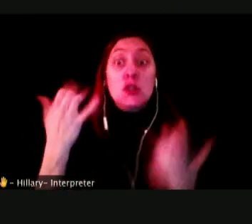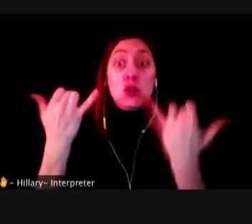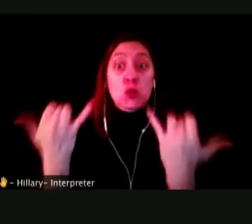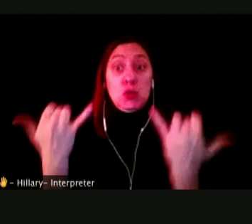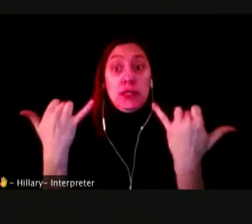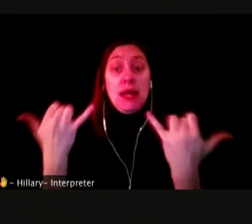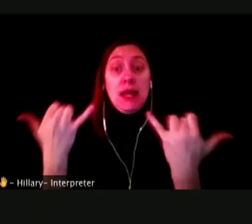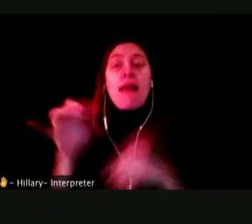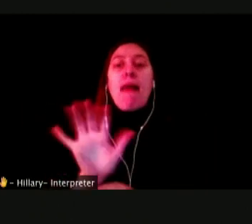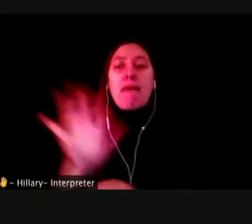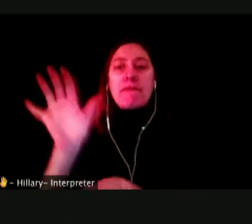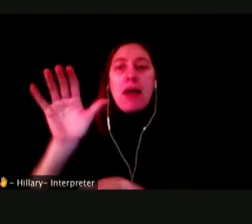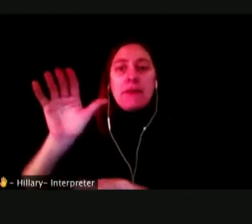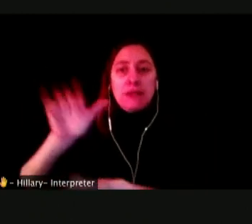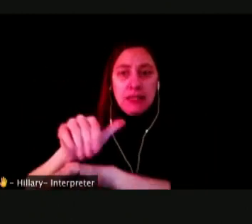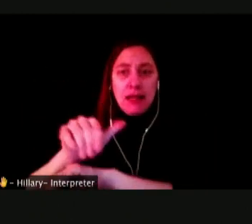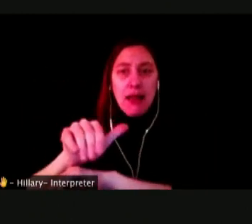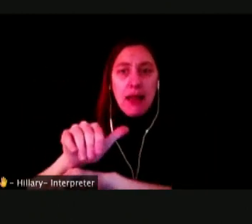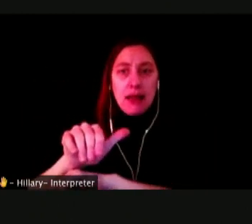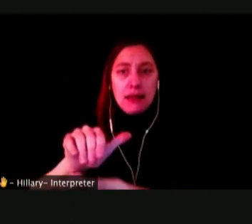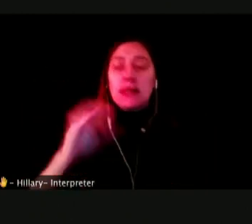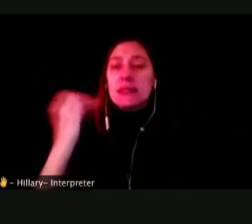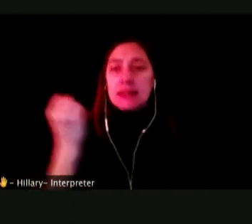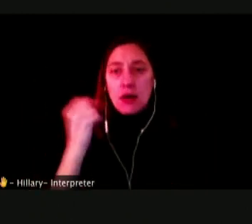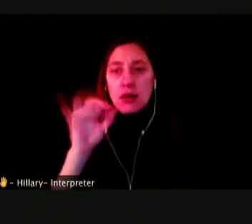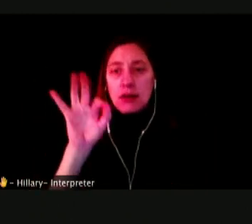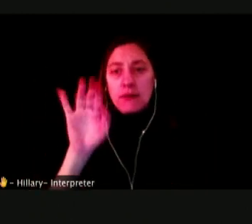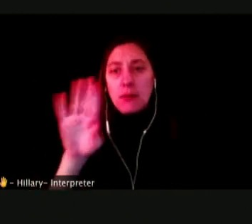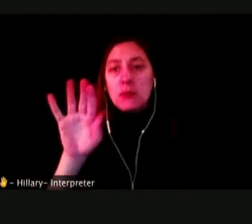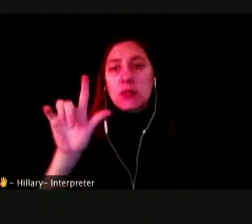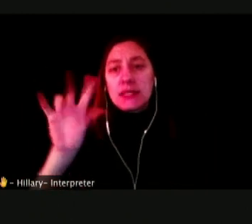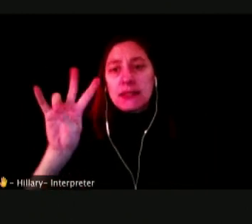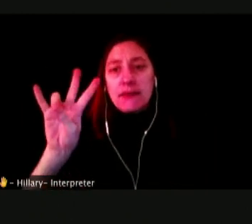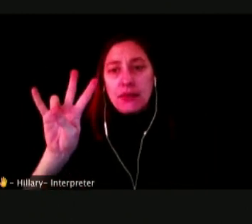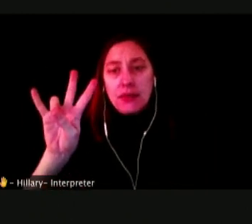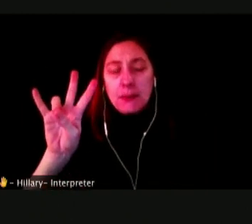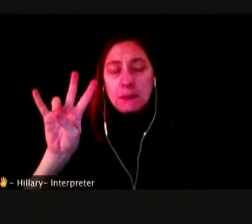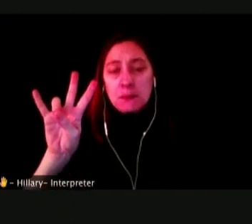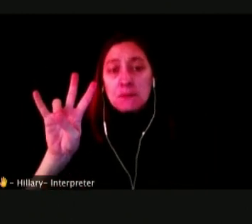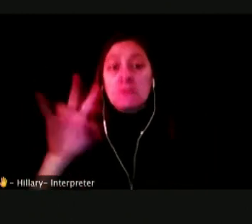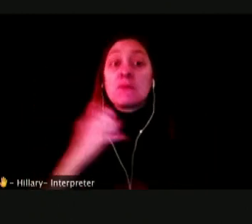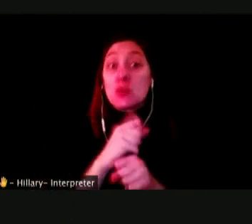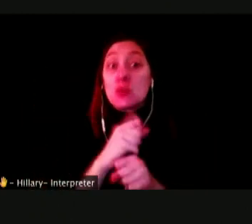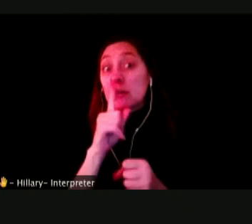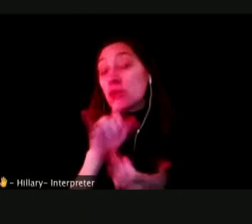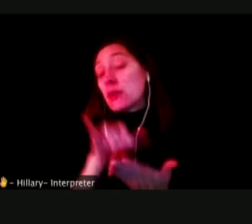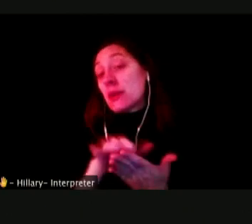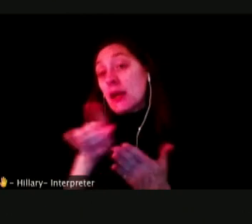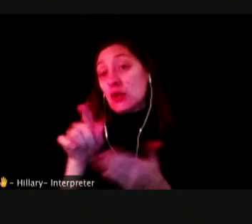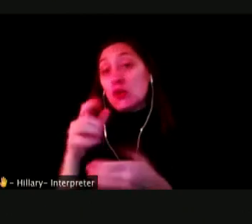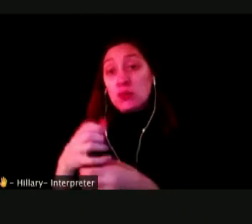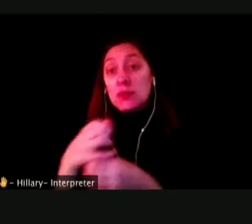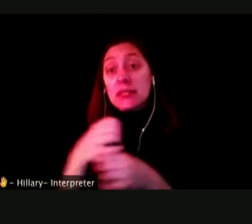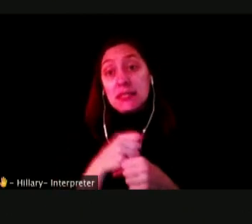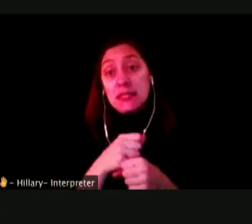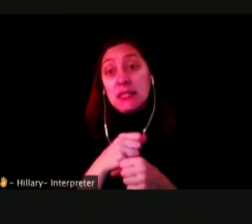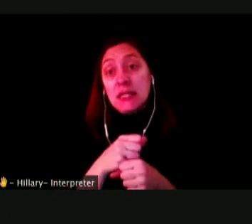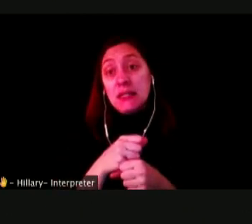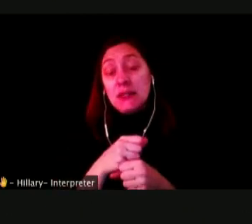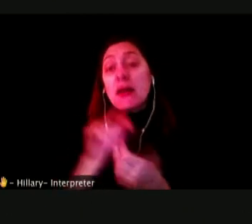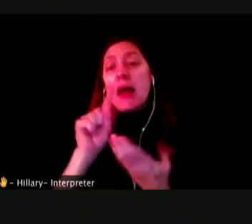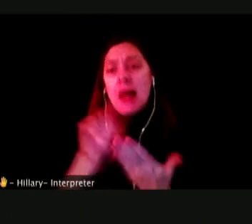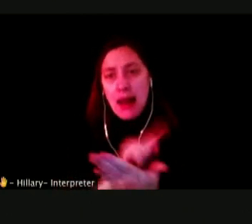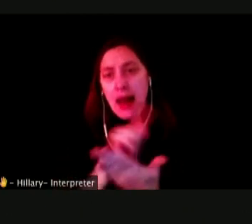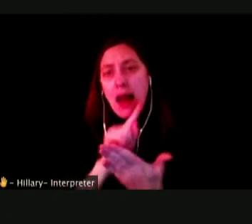THIS EVENING SATURDAY FEBRUARY 27 IN ORDER FOR YOU TO RECEIVE YOUR SSL HOURS FOR THIS